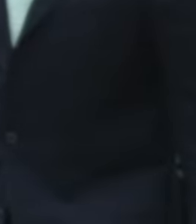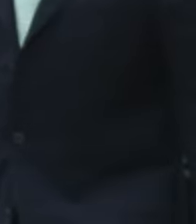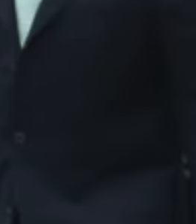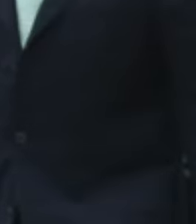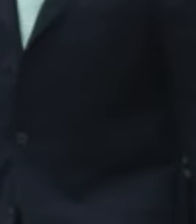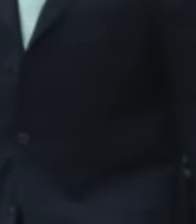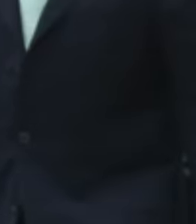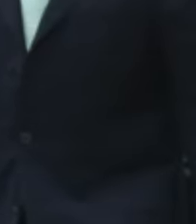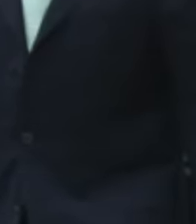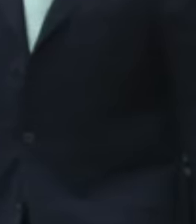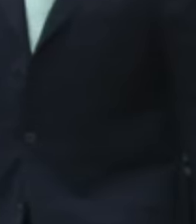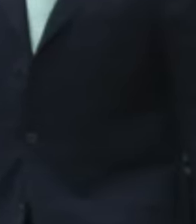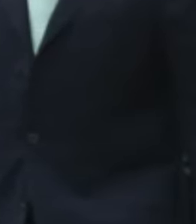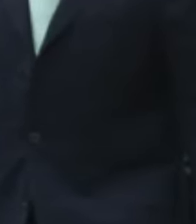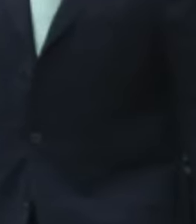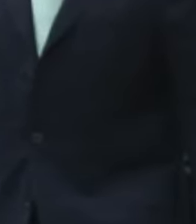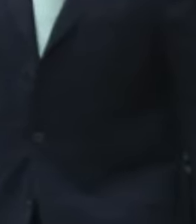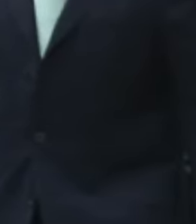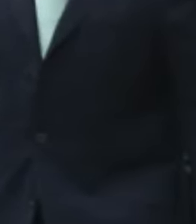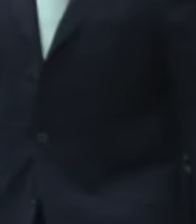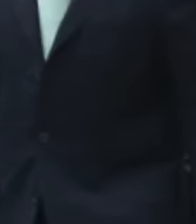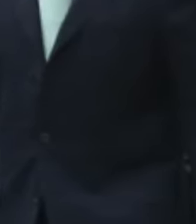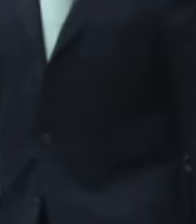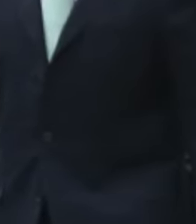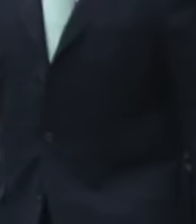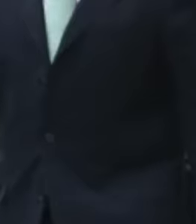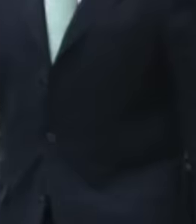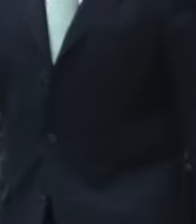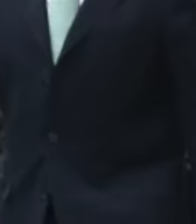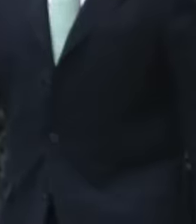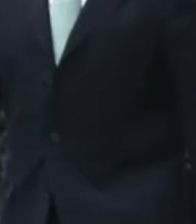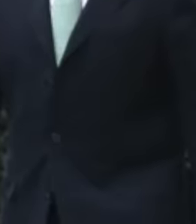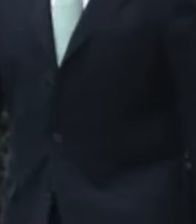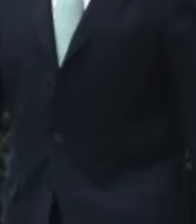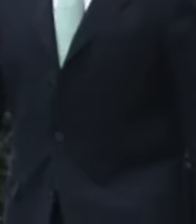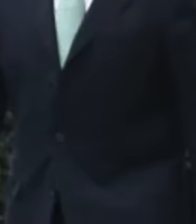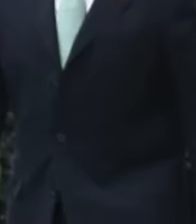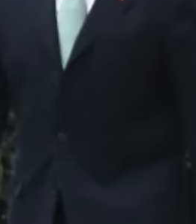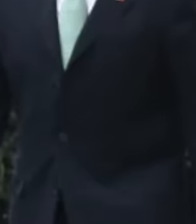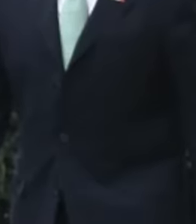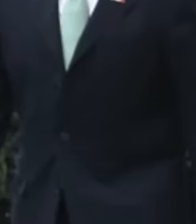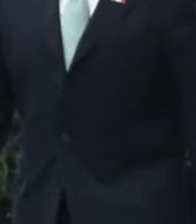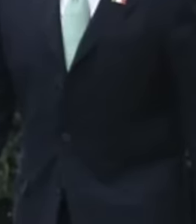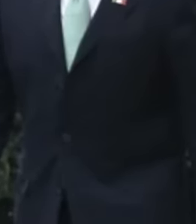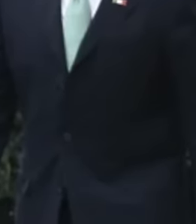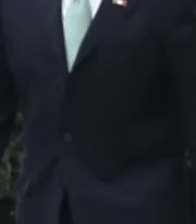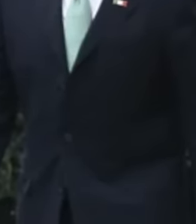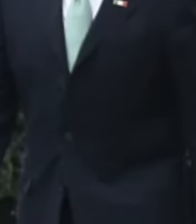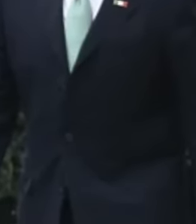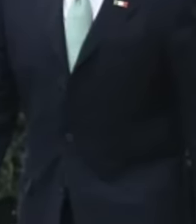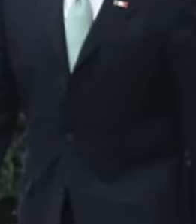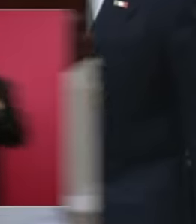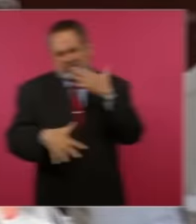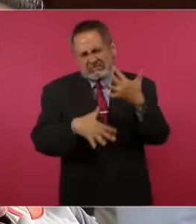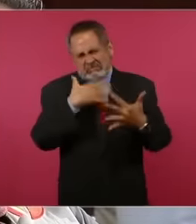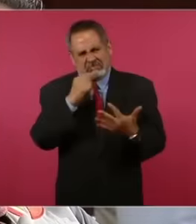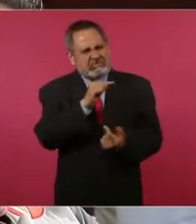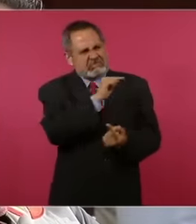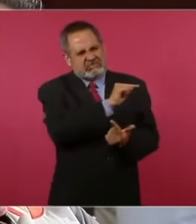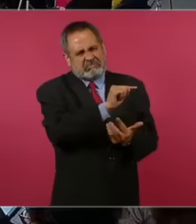a Plague of drug traffickers, a Plague of corruption in every corner of the nation